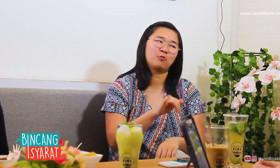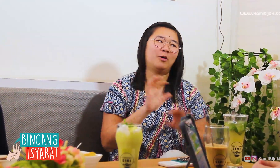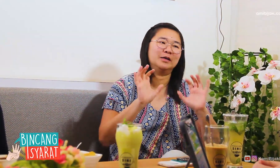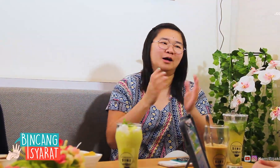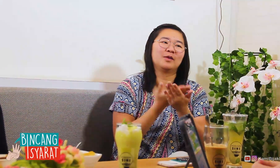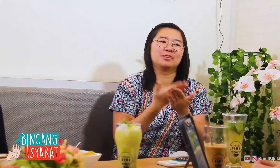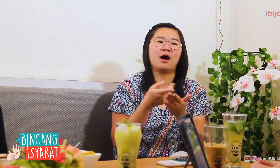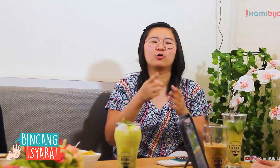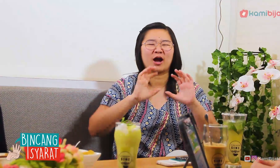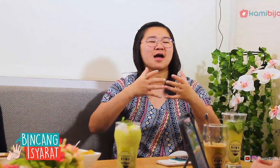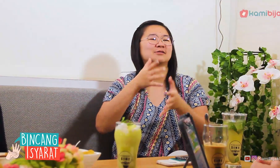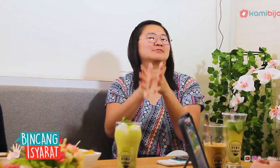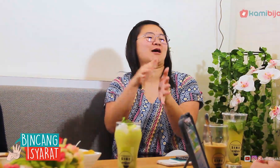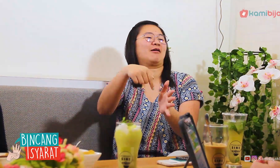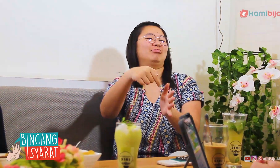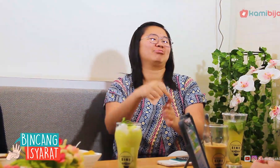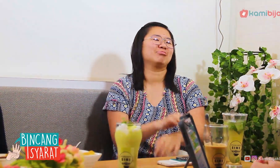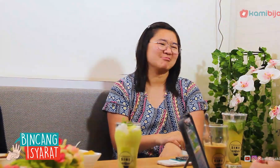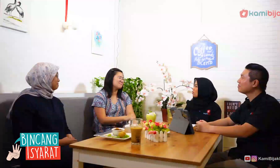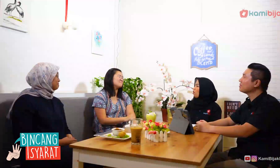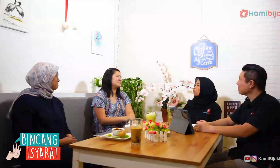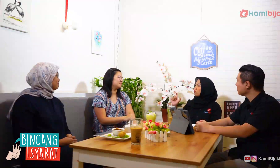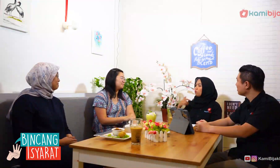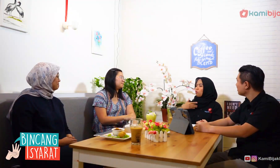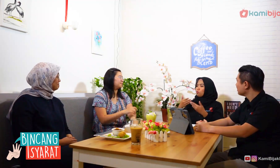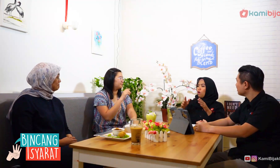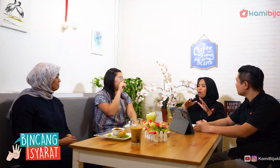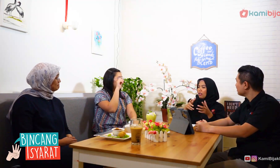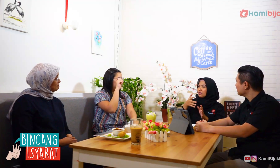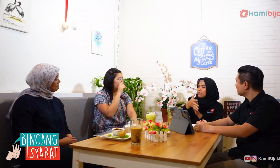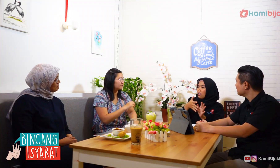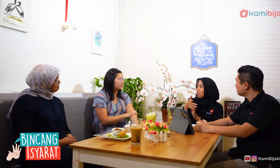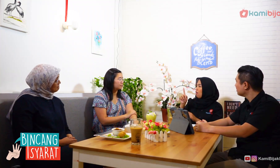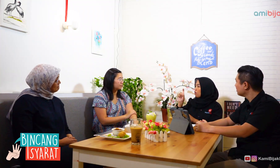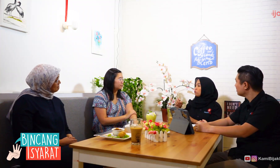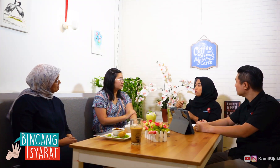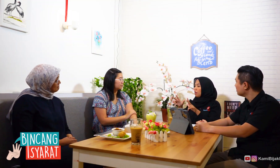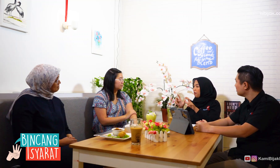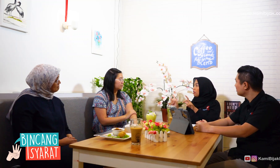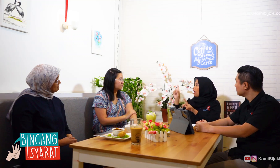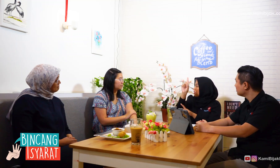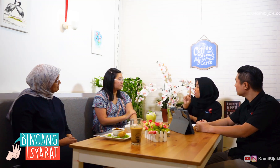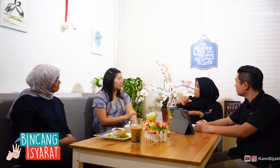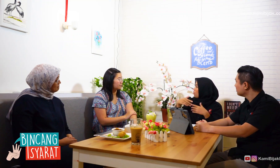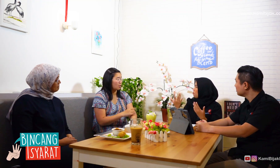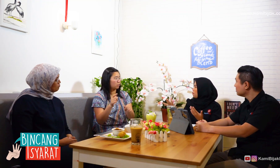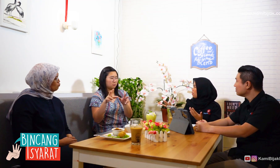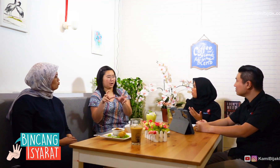Indeed a lot who asked to open this gesture class. If anyone asks to open a sign language class, Is there a representative from LRBI should come there or how?